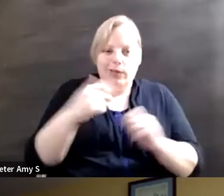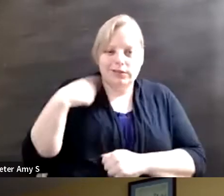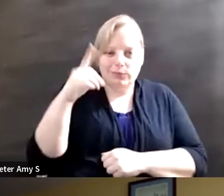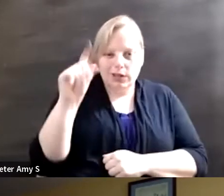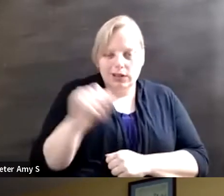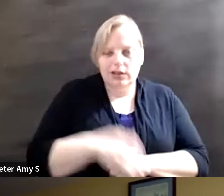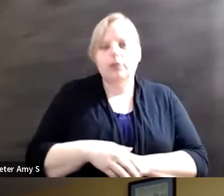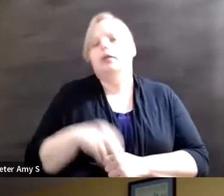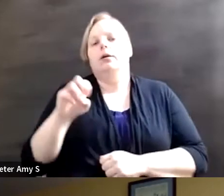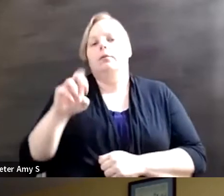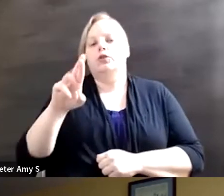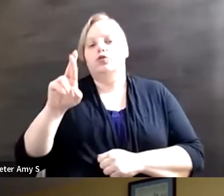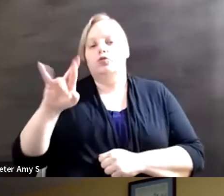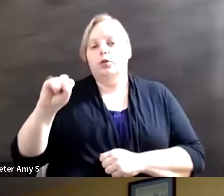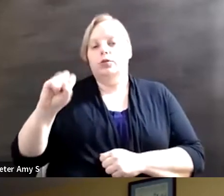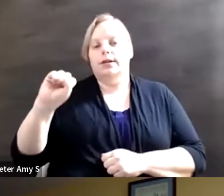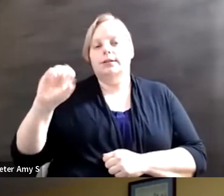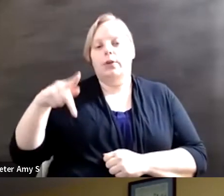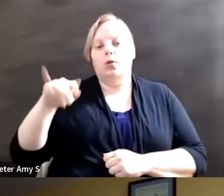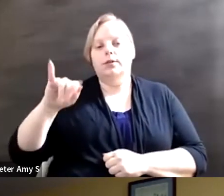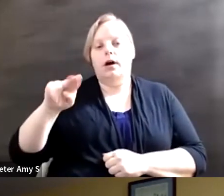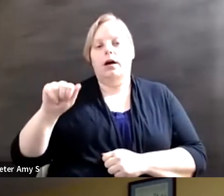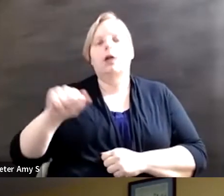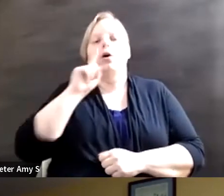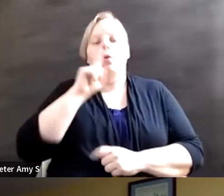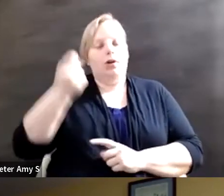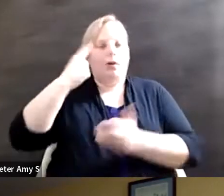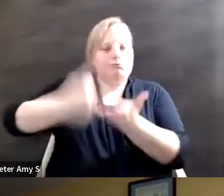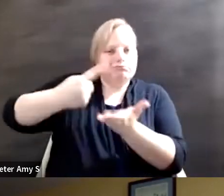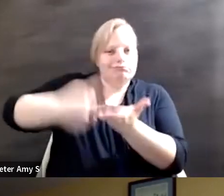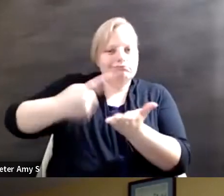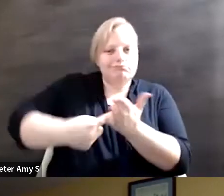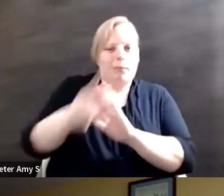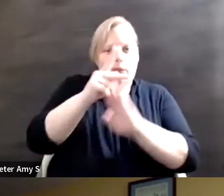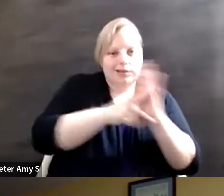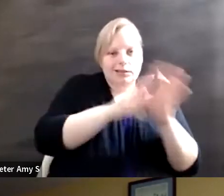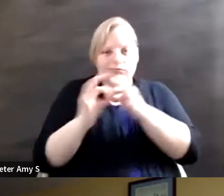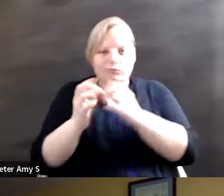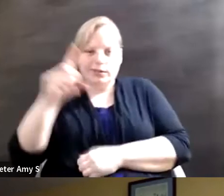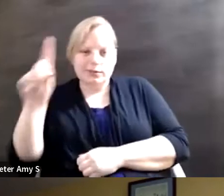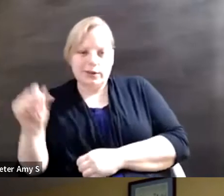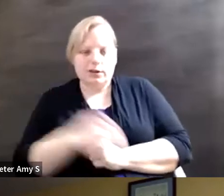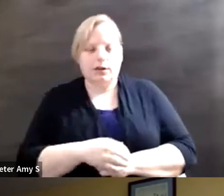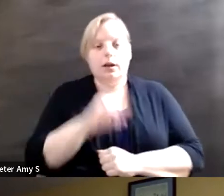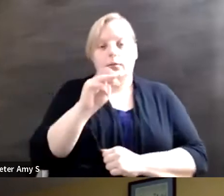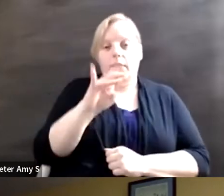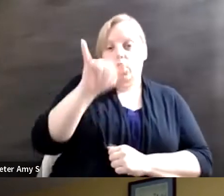you were talking about the relationship between poverty and disability, and Mallory, you were talking about the importance of representation and how that affects people's rights.